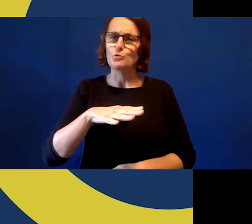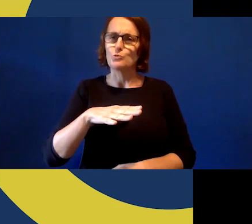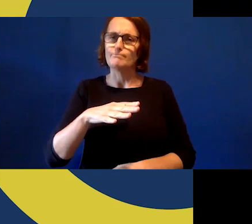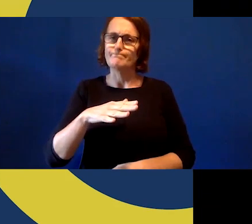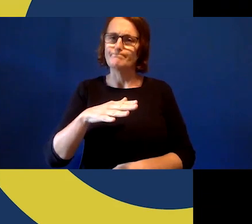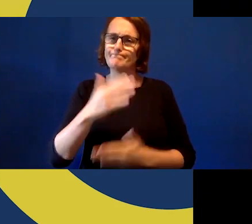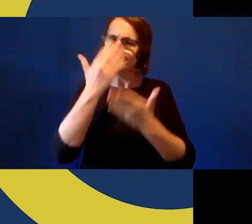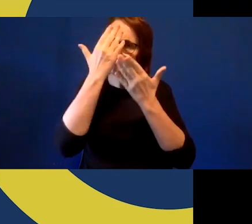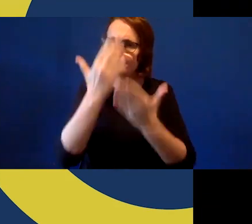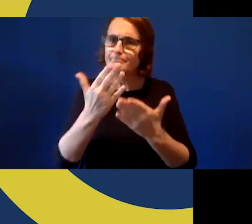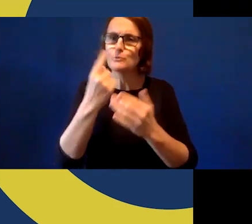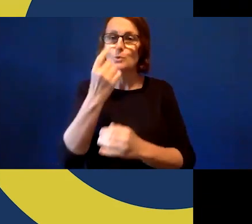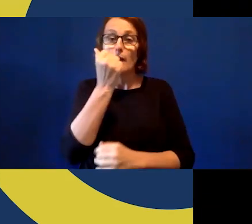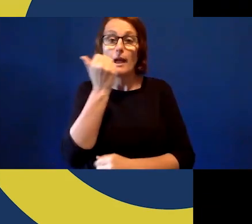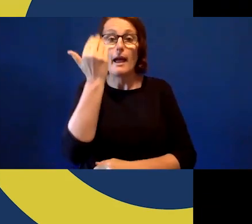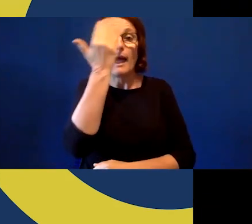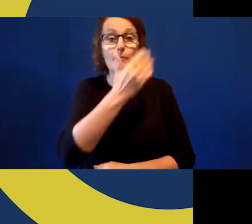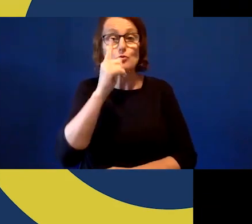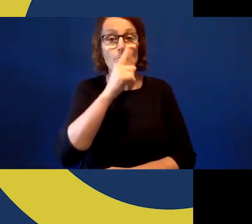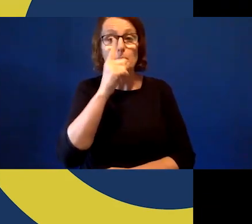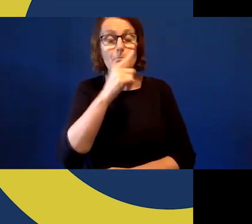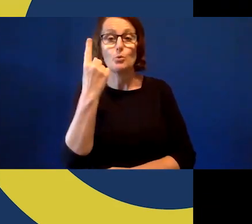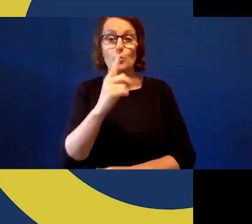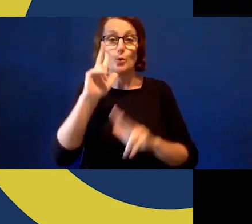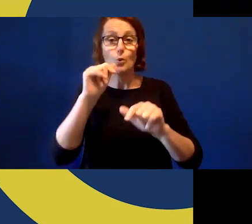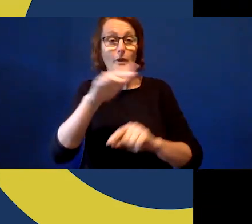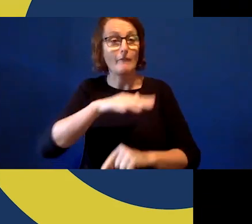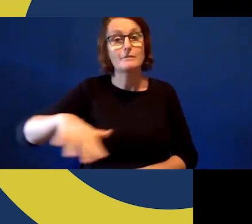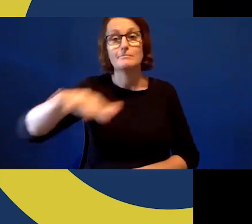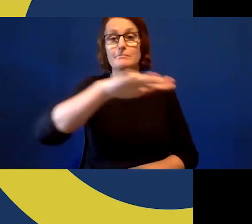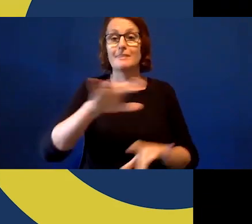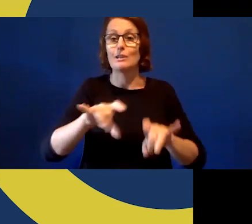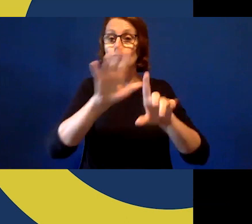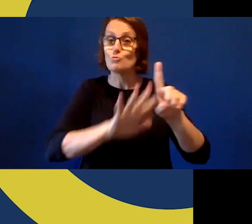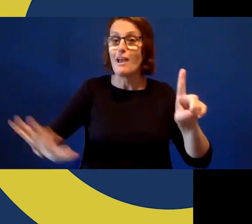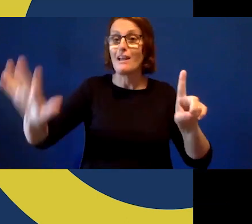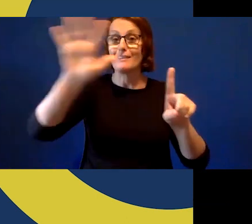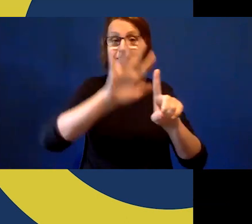traditional owners around the country, including where you are today.